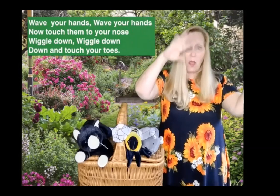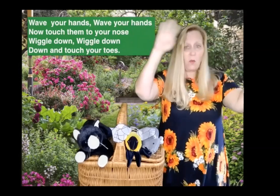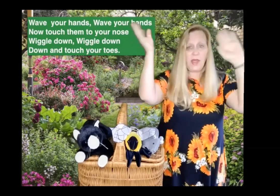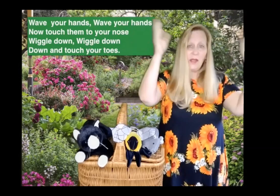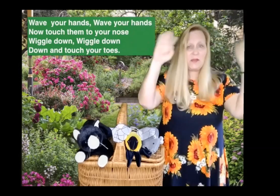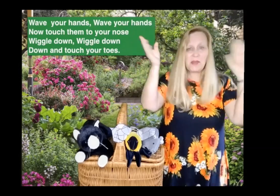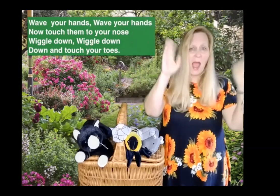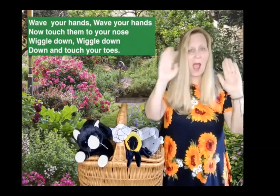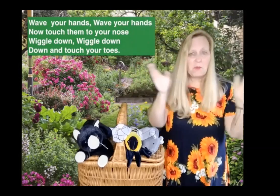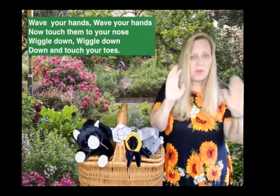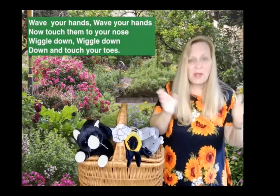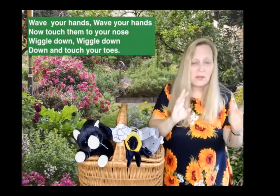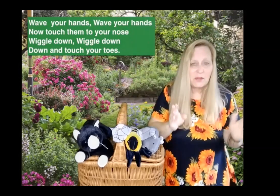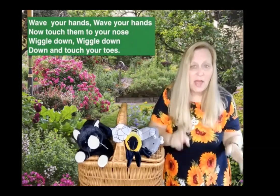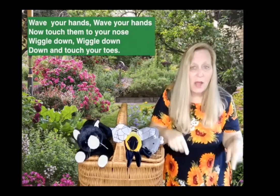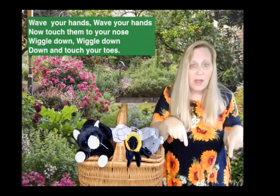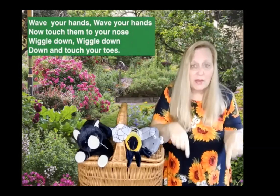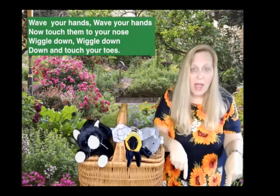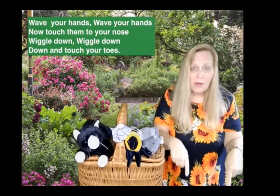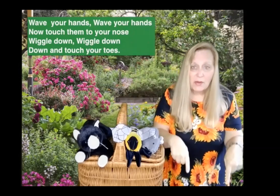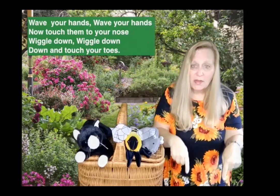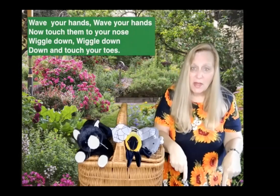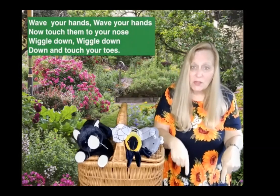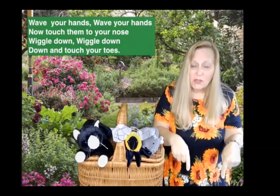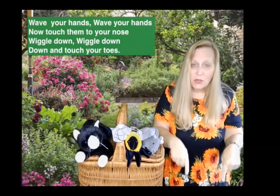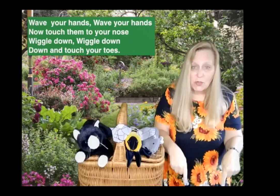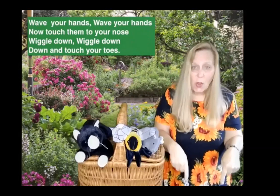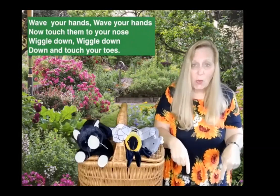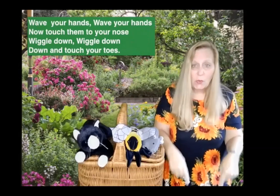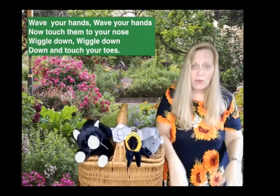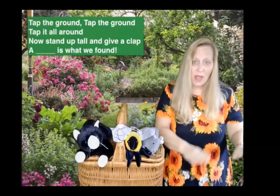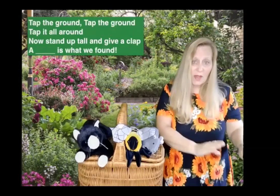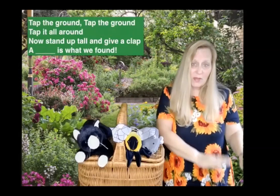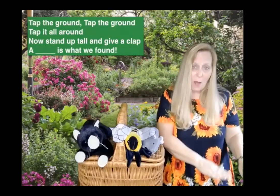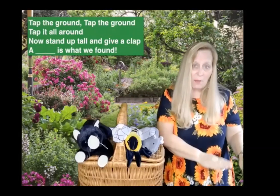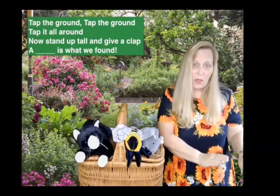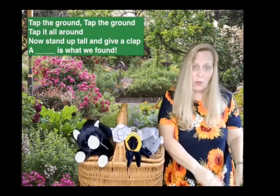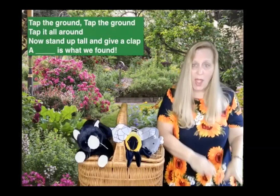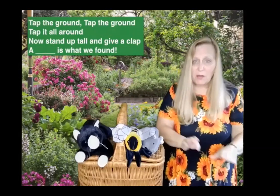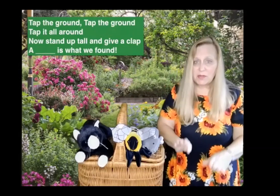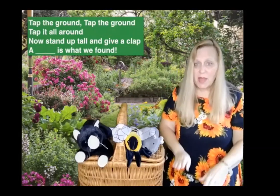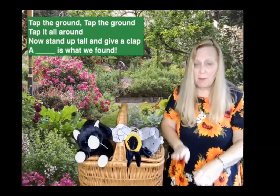Wiggle down wiggle down, down and touch your toes. Tap the ground. Tap the ground. Tap them all around.